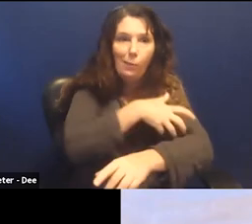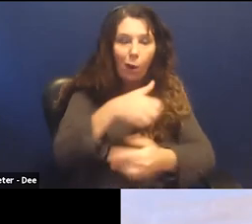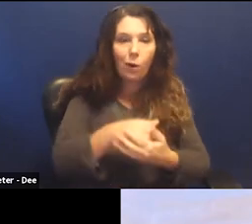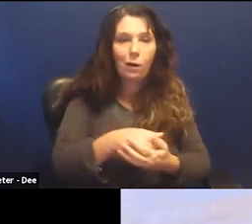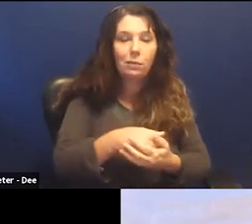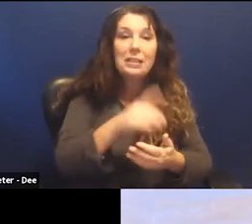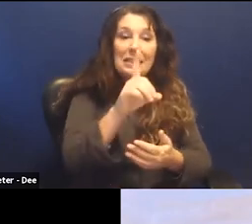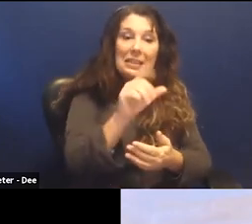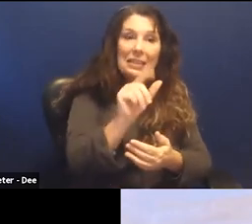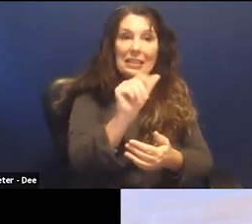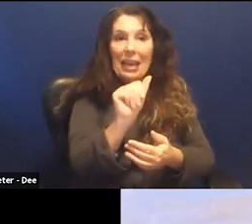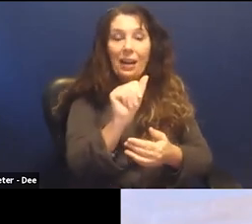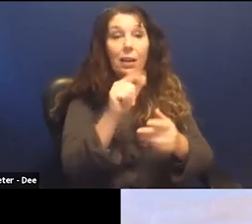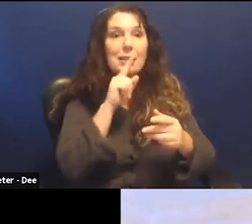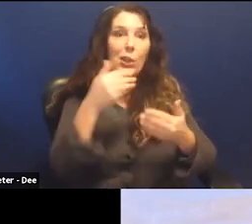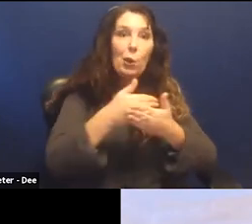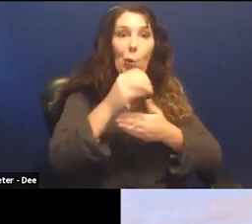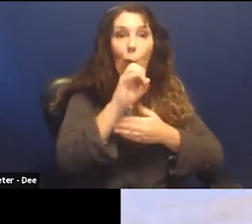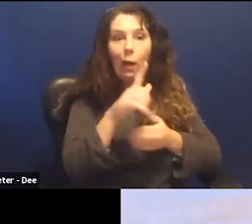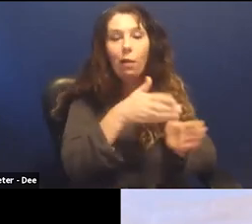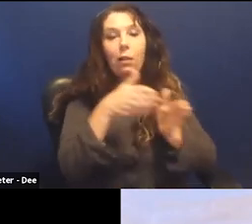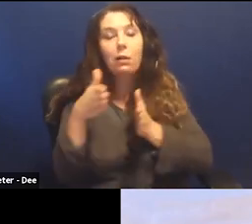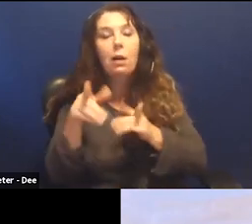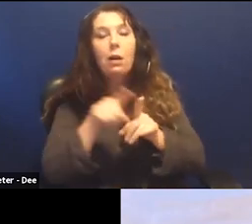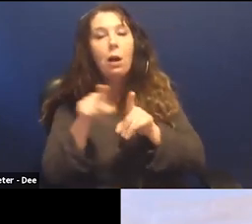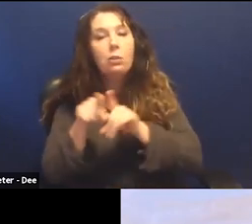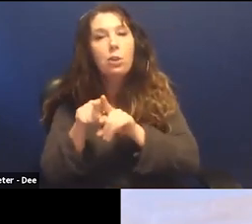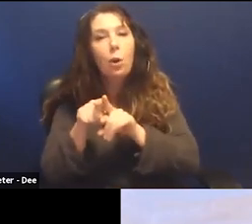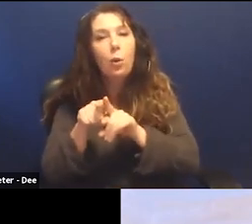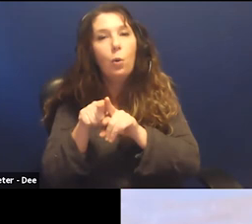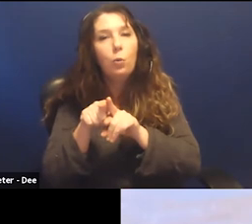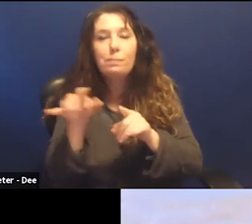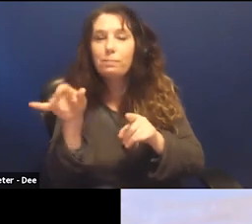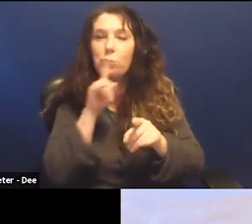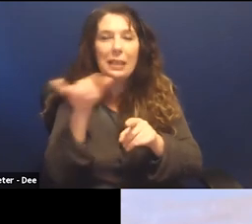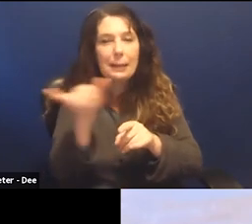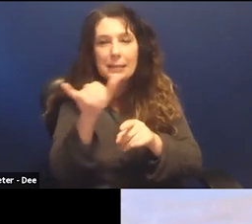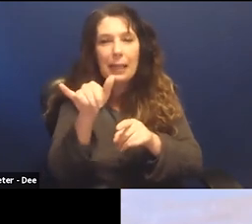And you also see this in the idea of data as the same old oppression.